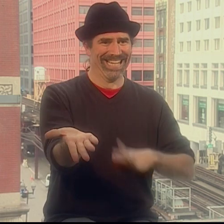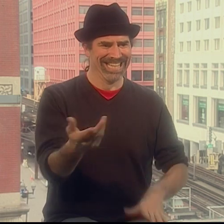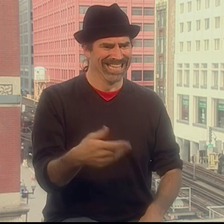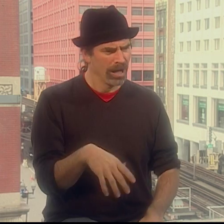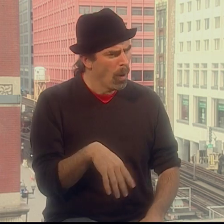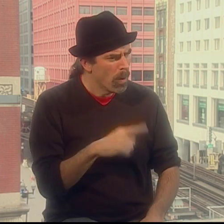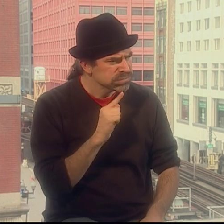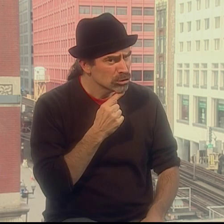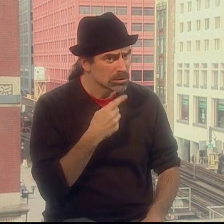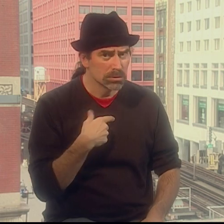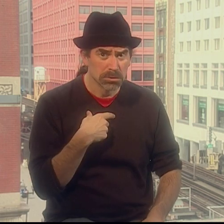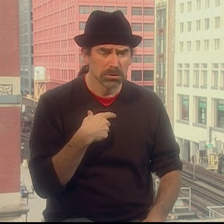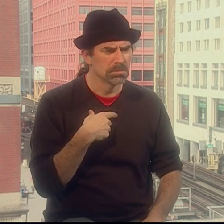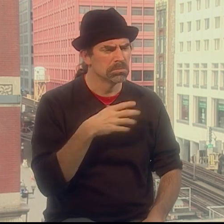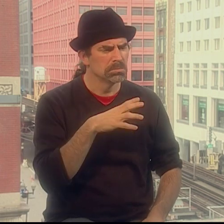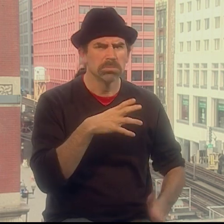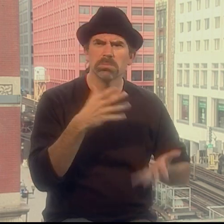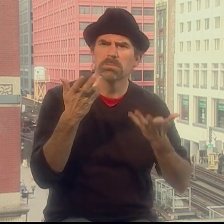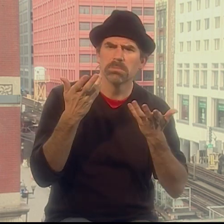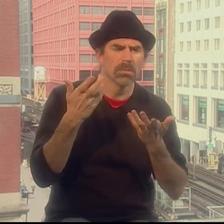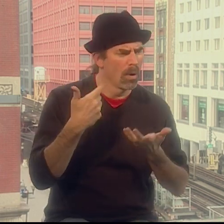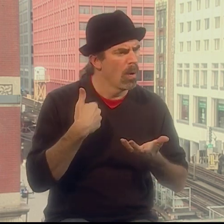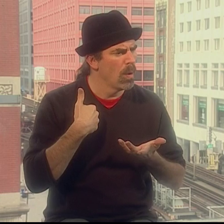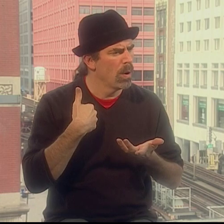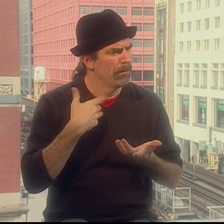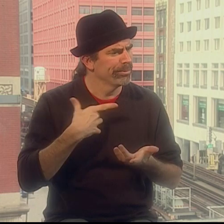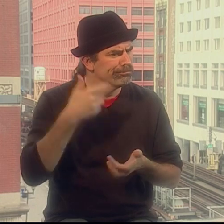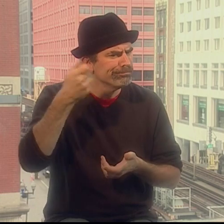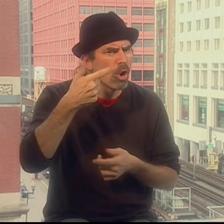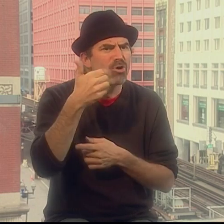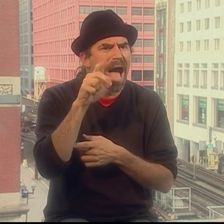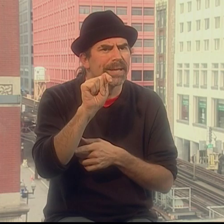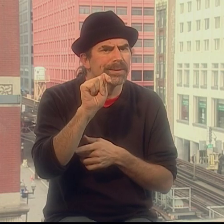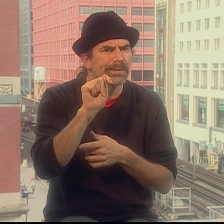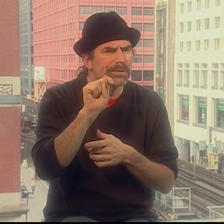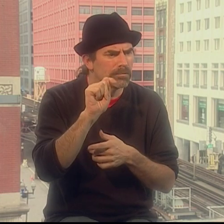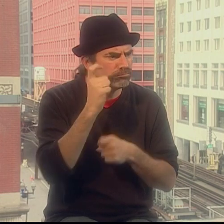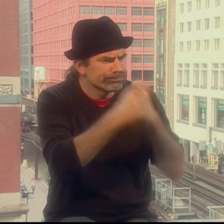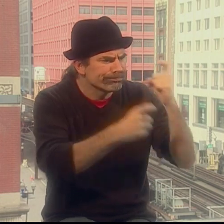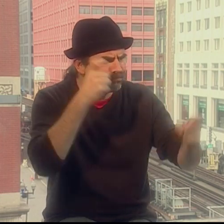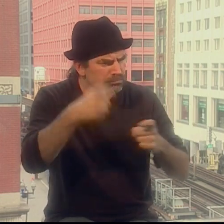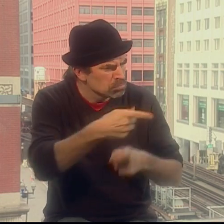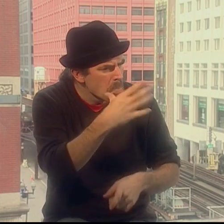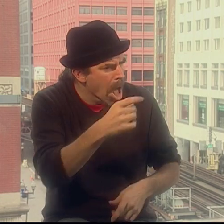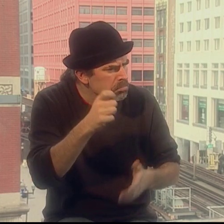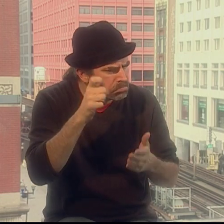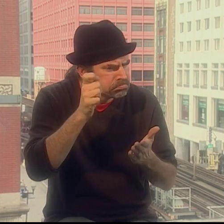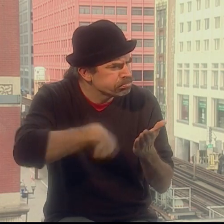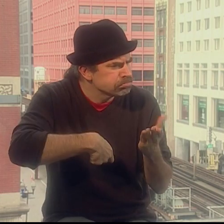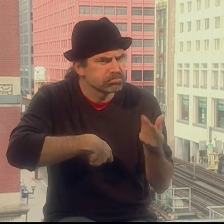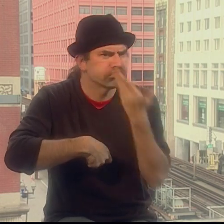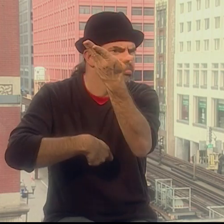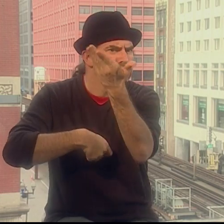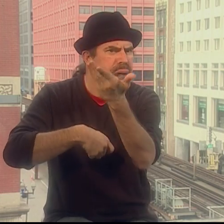He said, "No, no, I'm serious. I can get you grants. I want to give you money." "If you write a grant, we will give you the money for it."